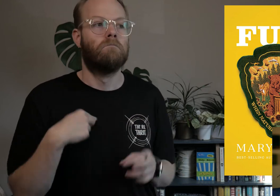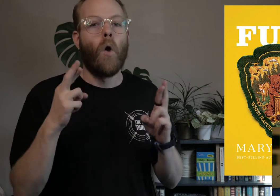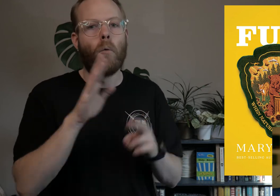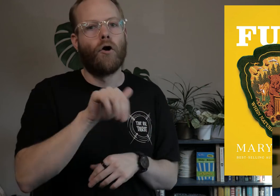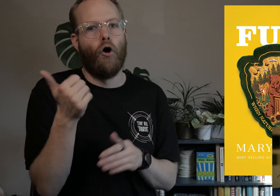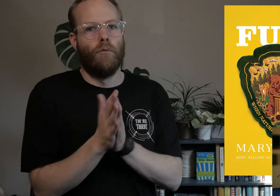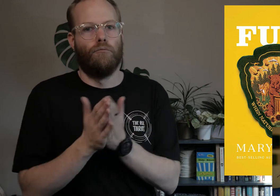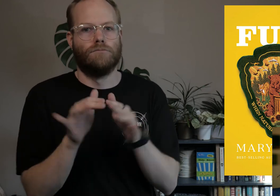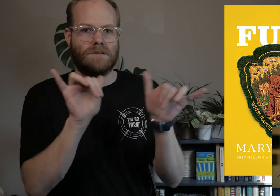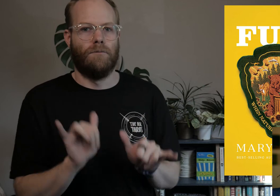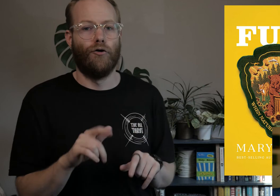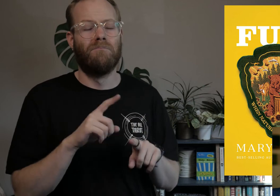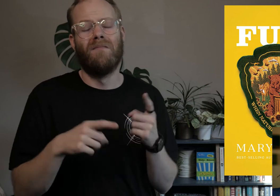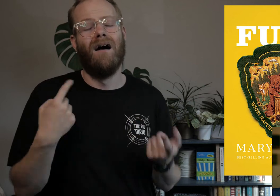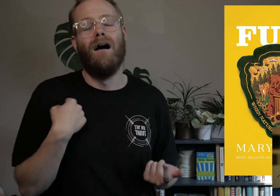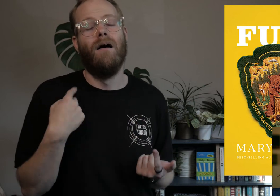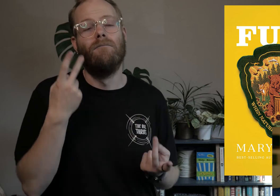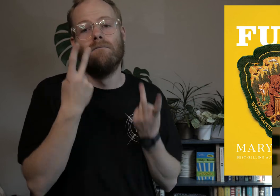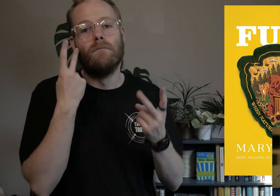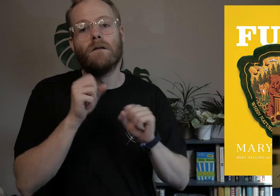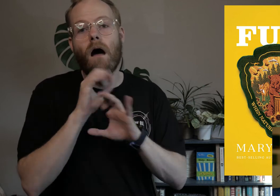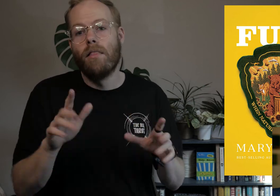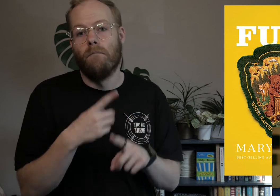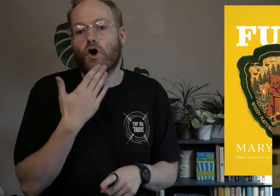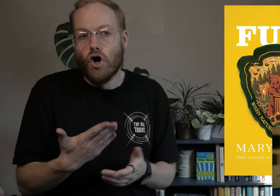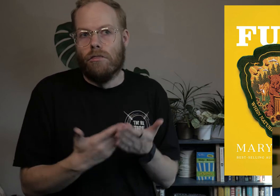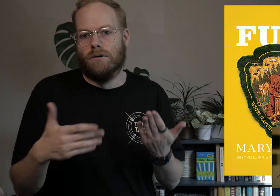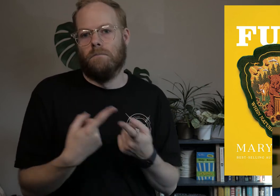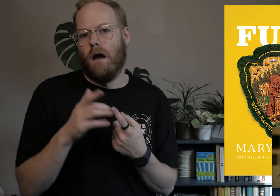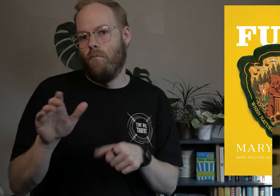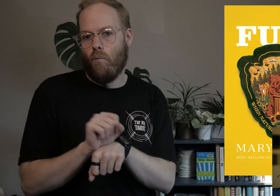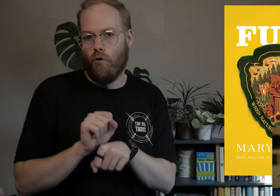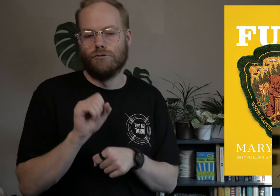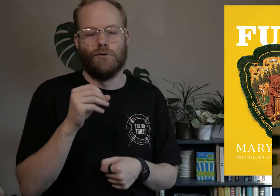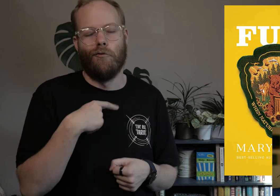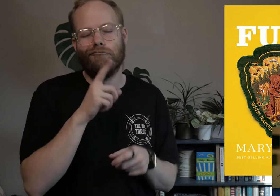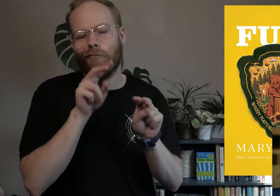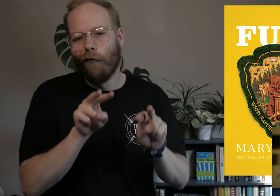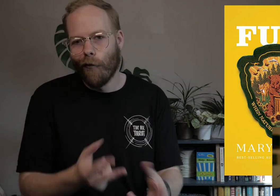I’m hoping that her other books are similar, but I’ve heard nothing but good things about her work so I’m looking forward to it.